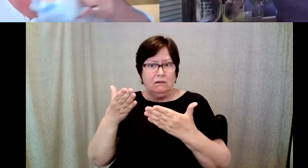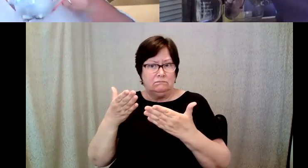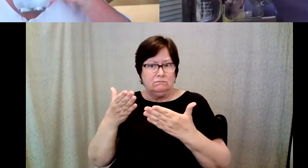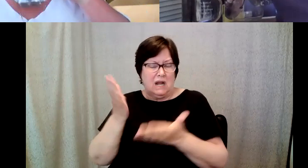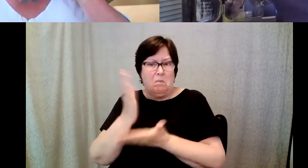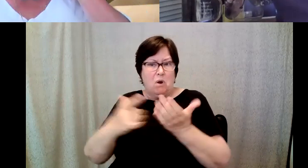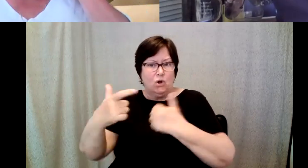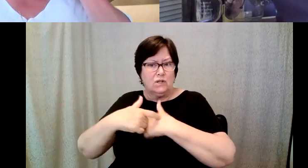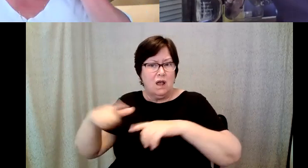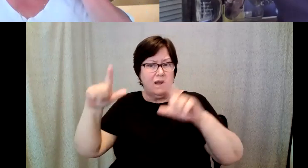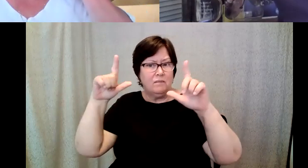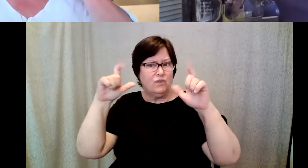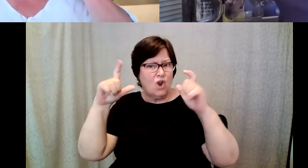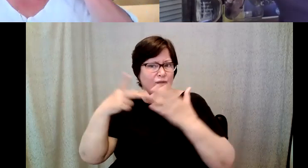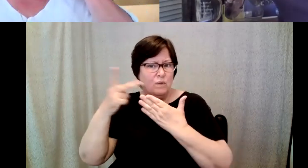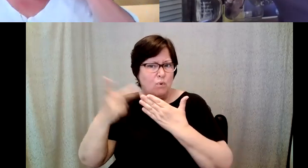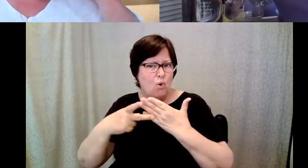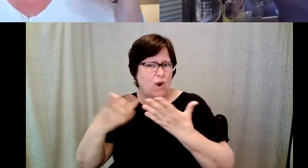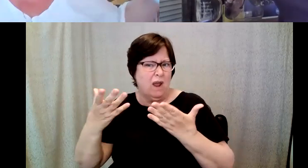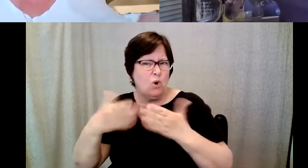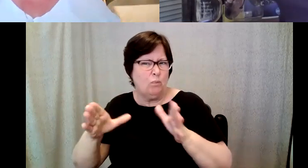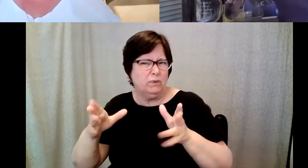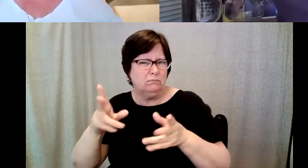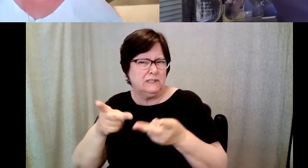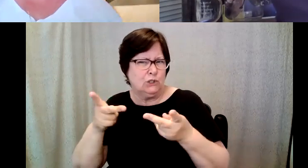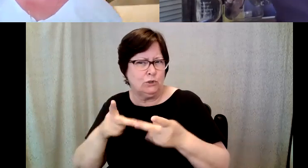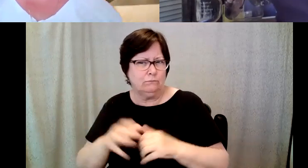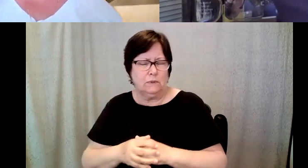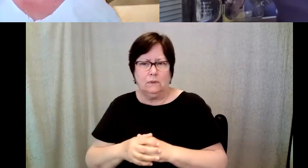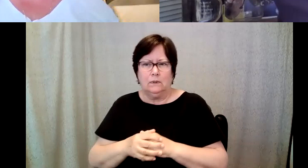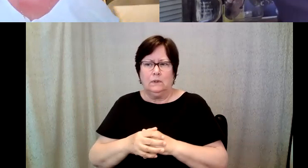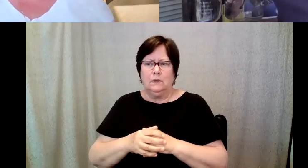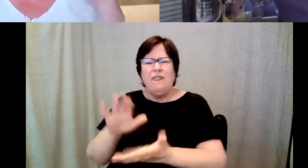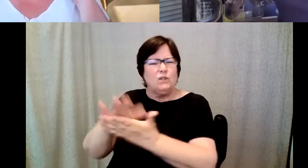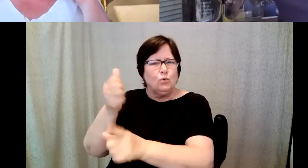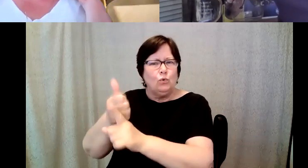D. Major Cohen: program that was just starting the school the school was beaver country day